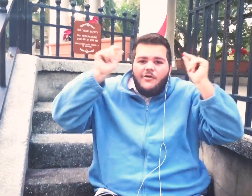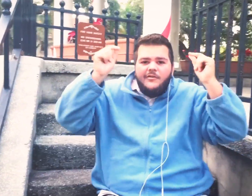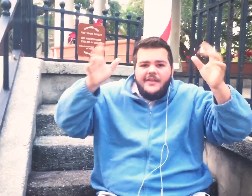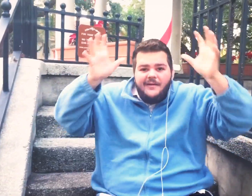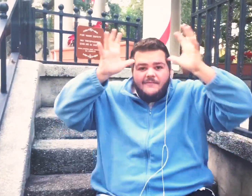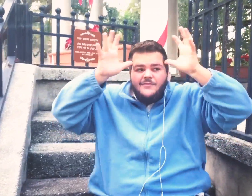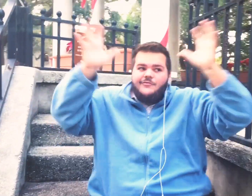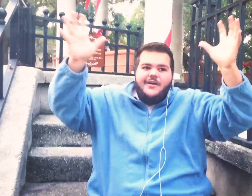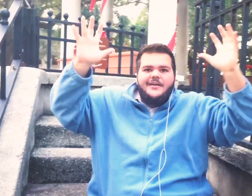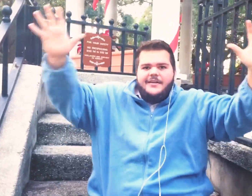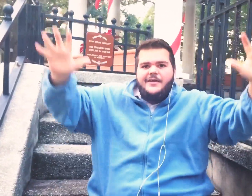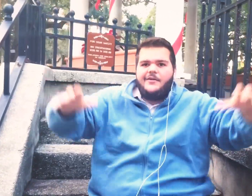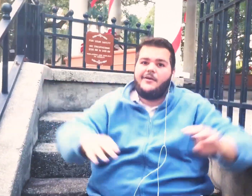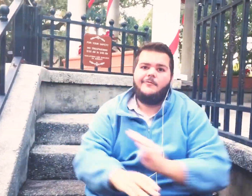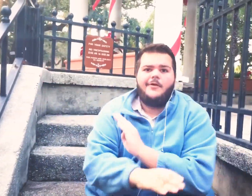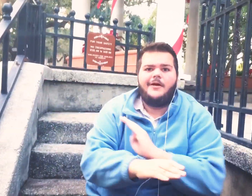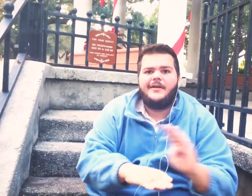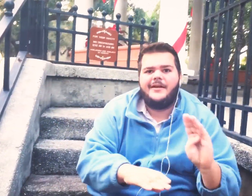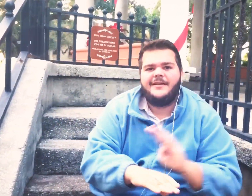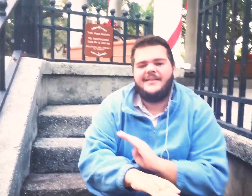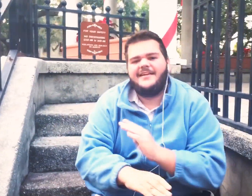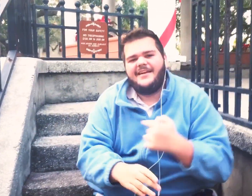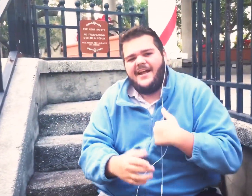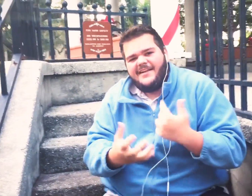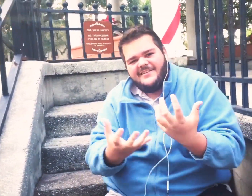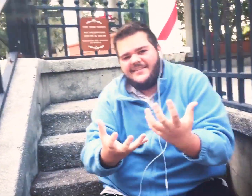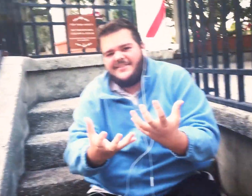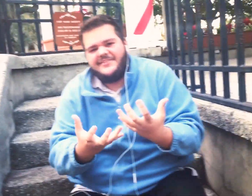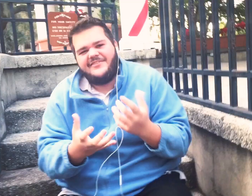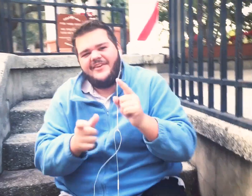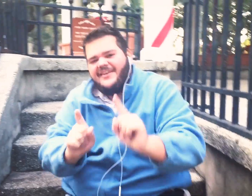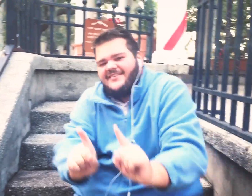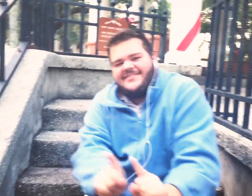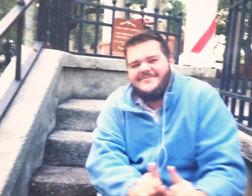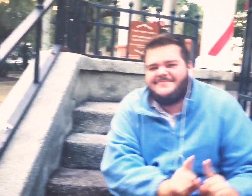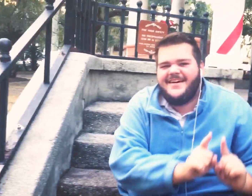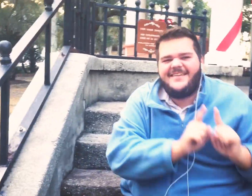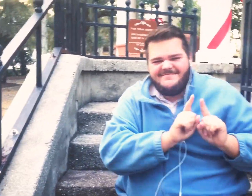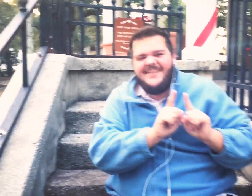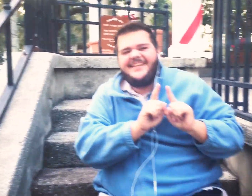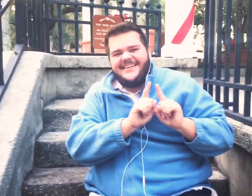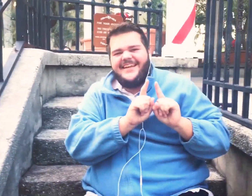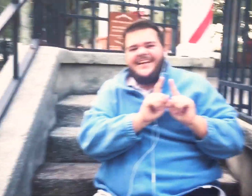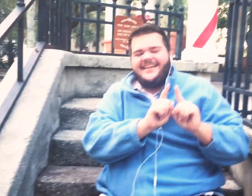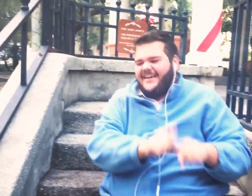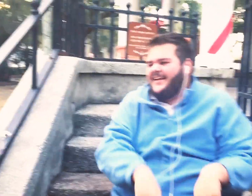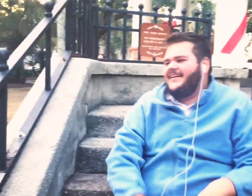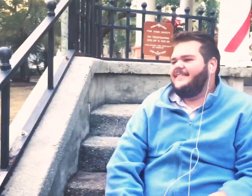and reindeer I'm running and I just want you by my side